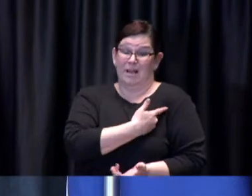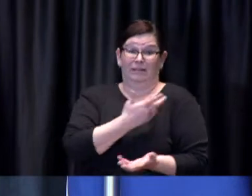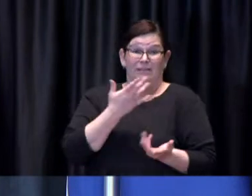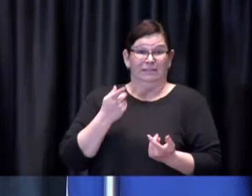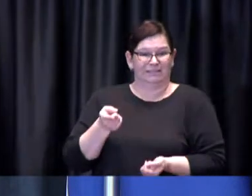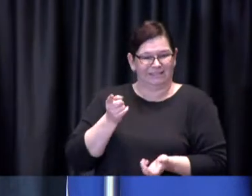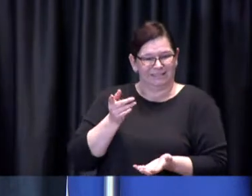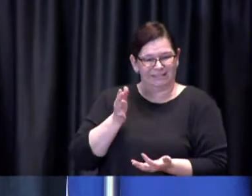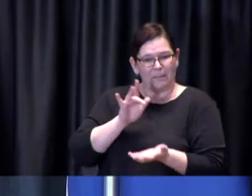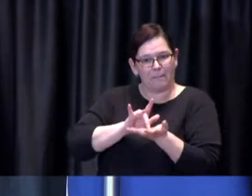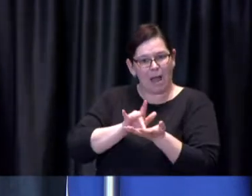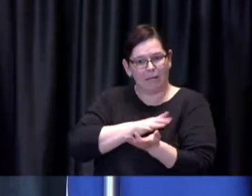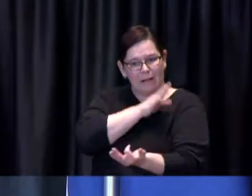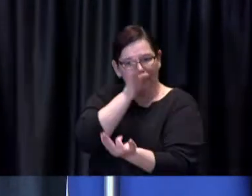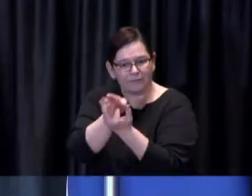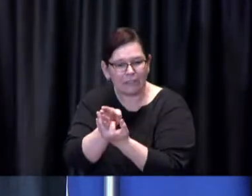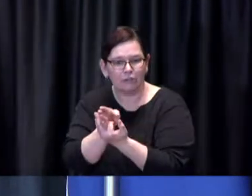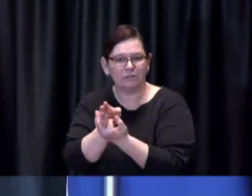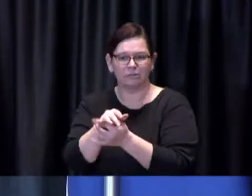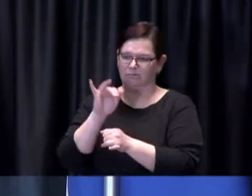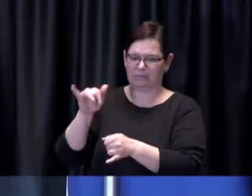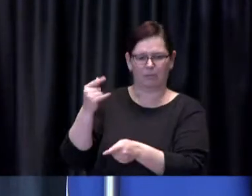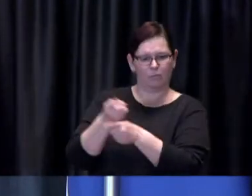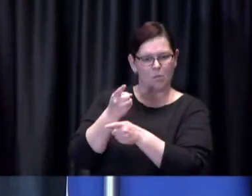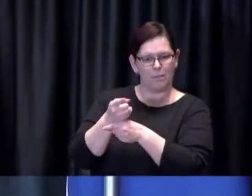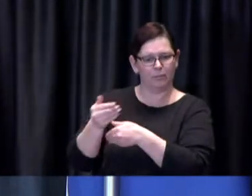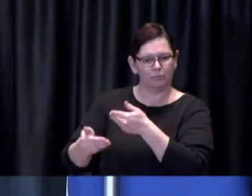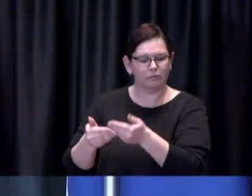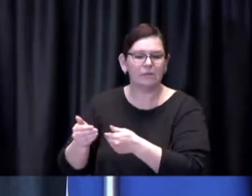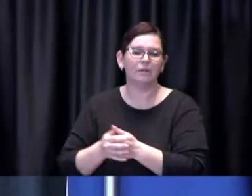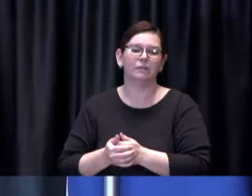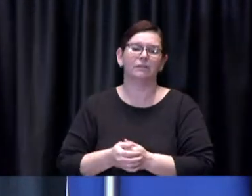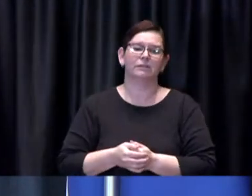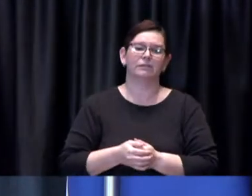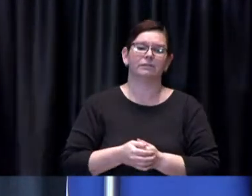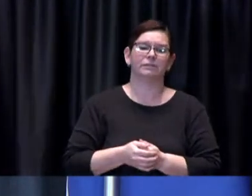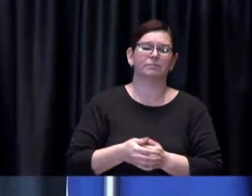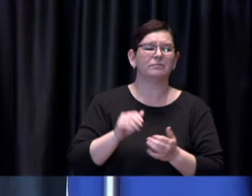and there are some other data that are collected there that aren't so much about the clinical experience